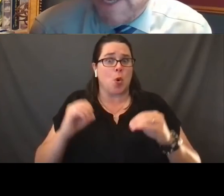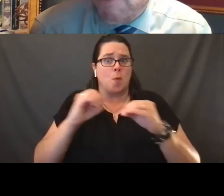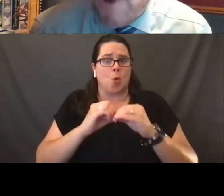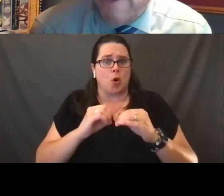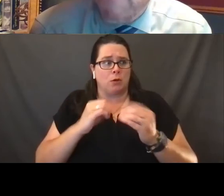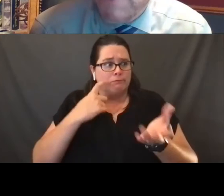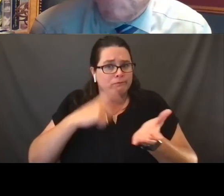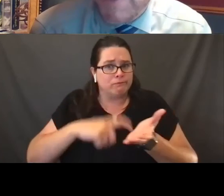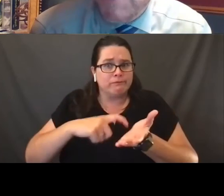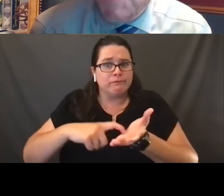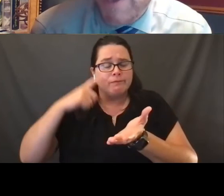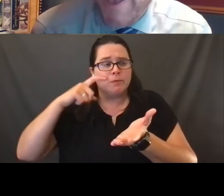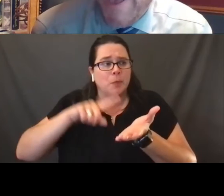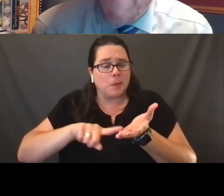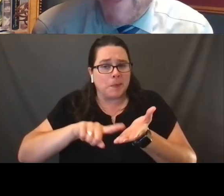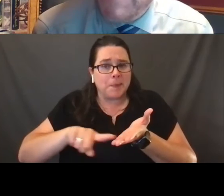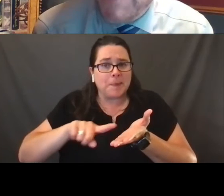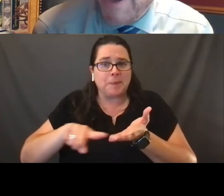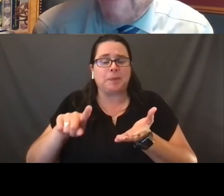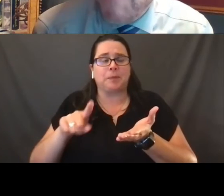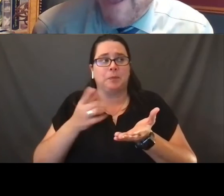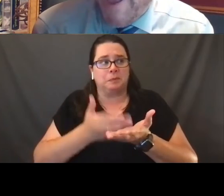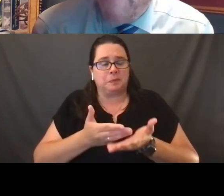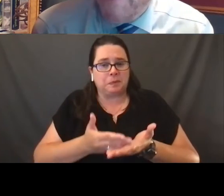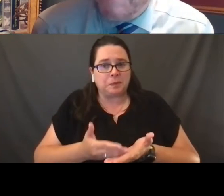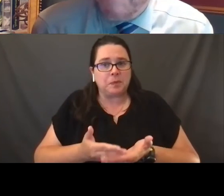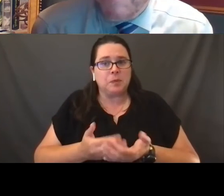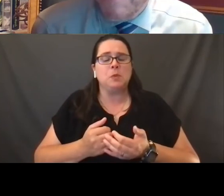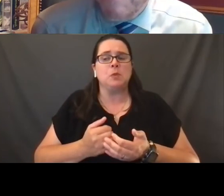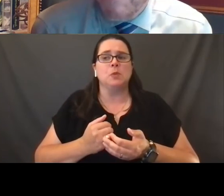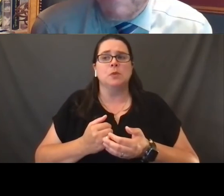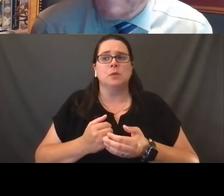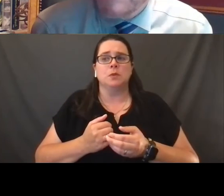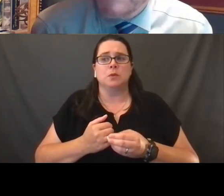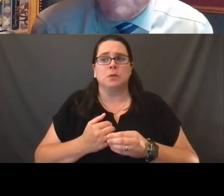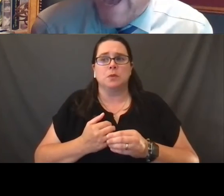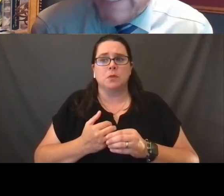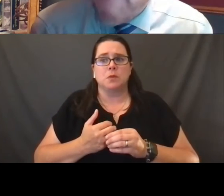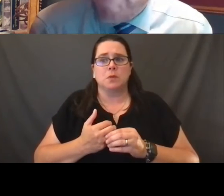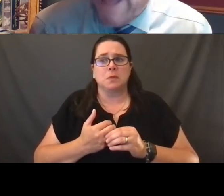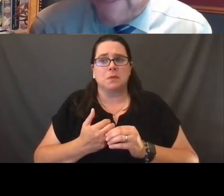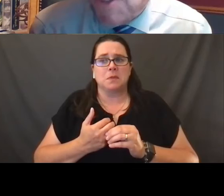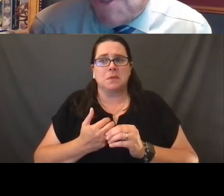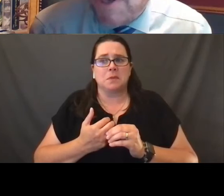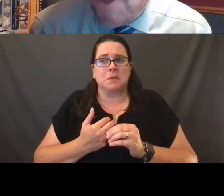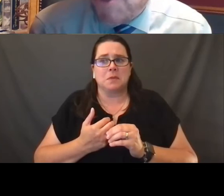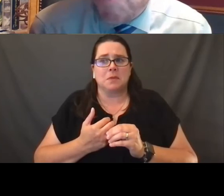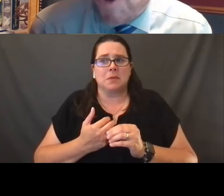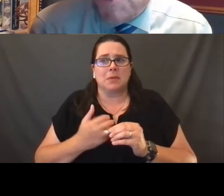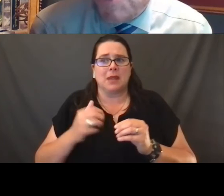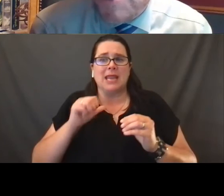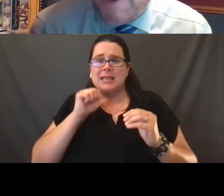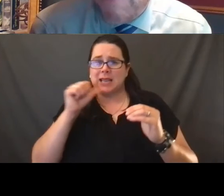as we keep track of these things, that it does not imbalance the sports field.